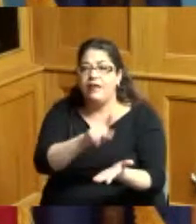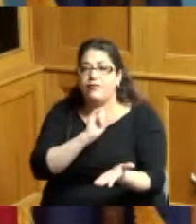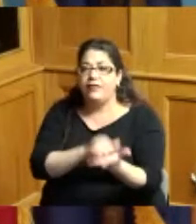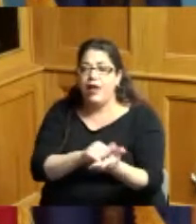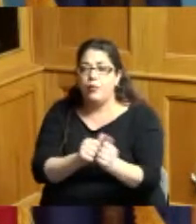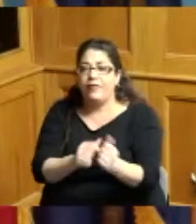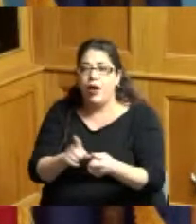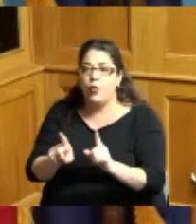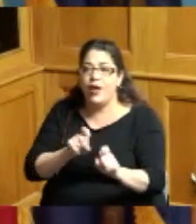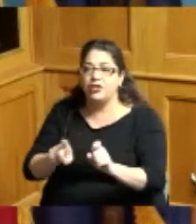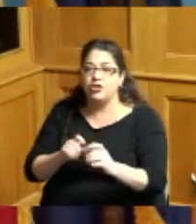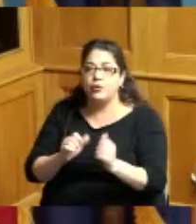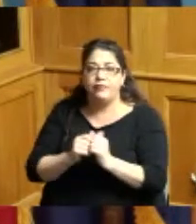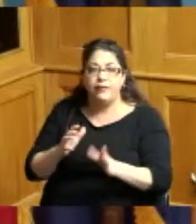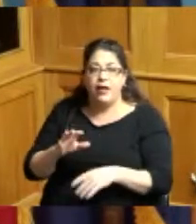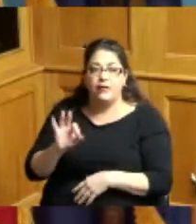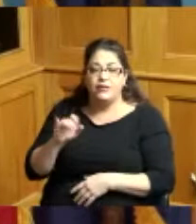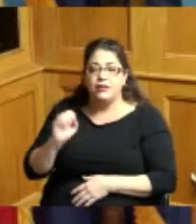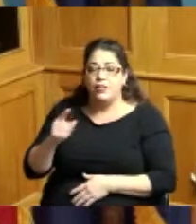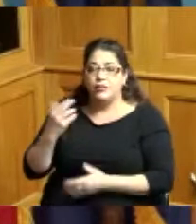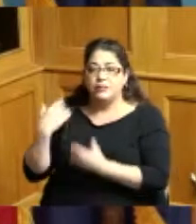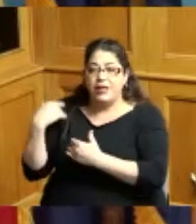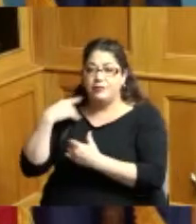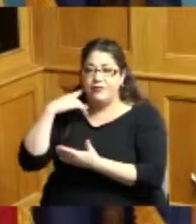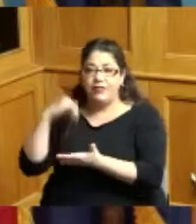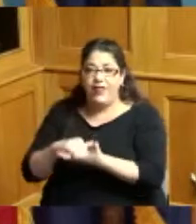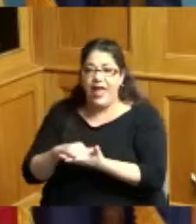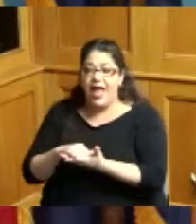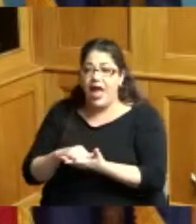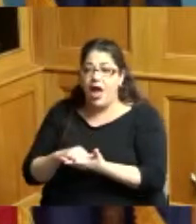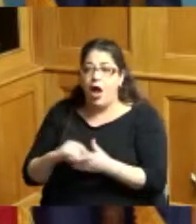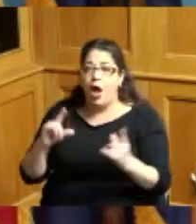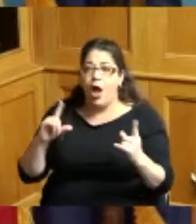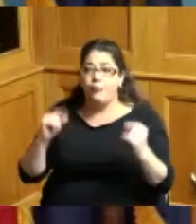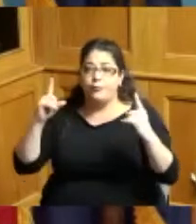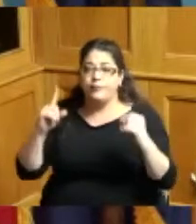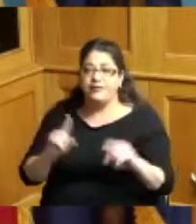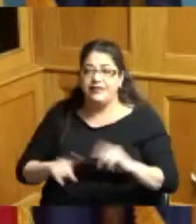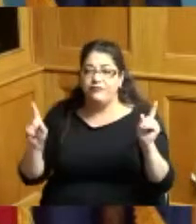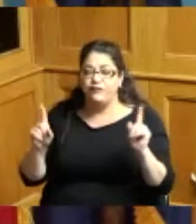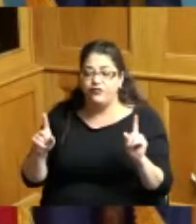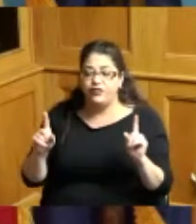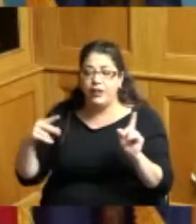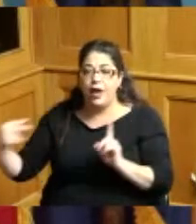question without a fiscal responsibility it's just a difference of opinion I believe that the workers